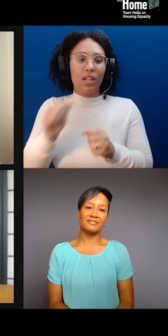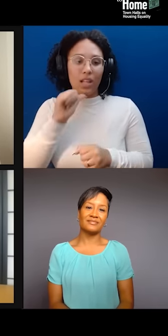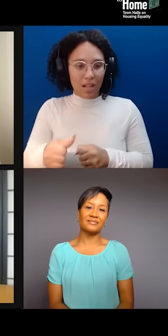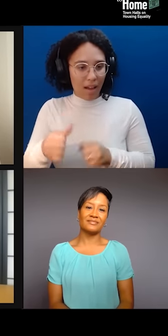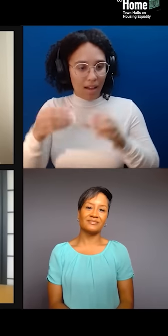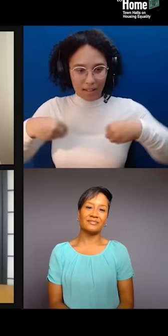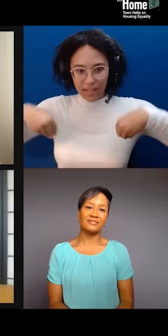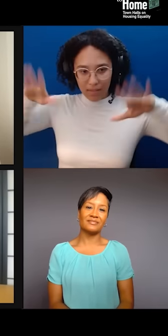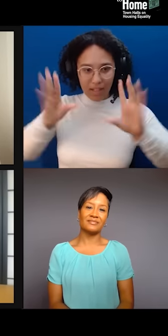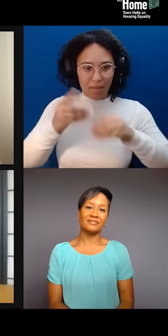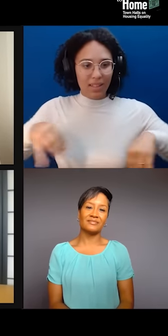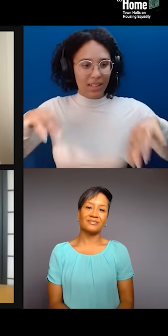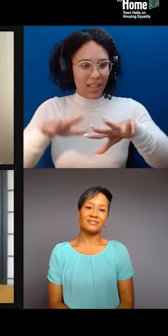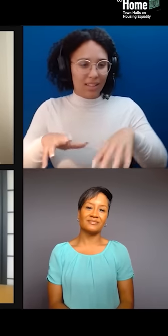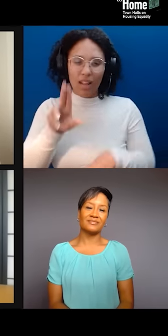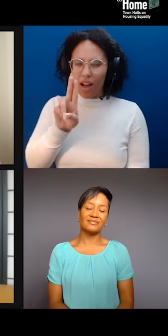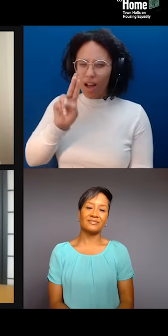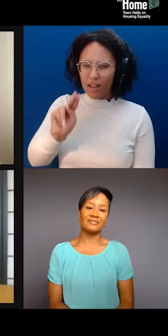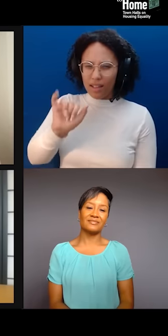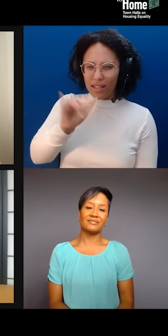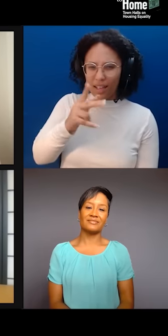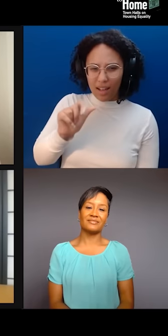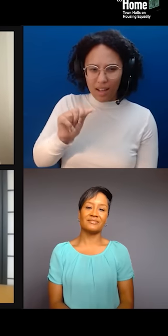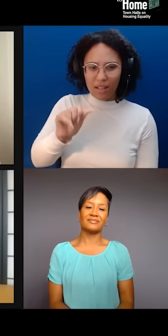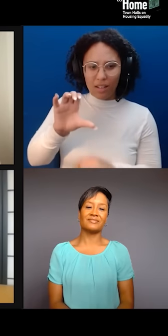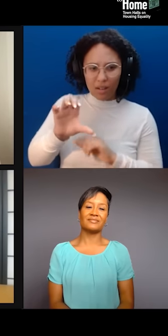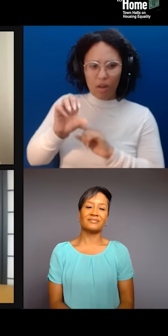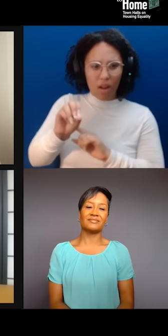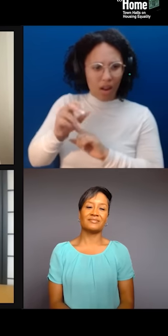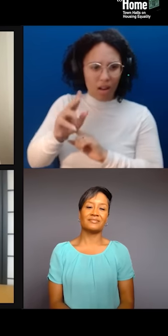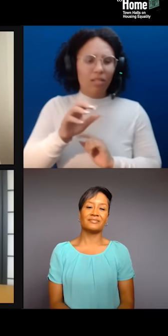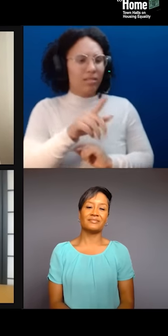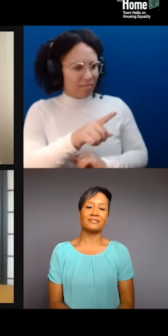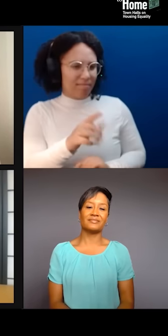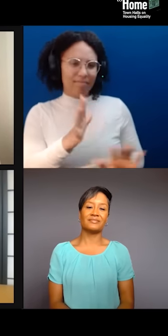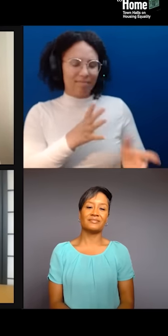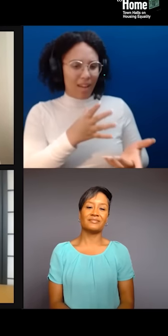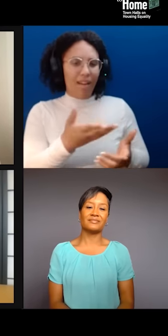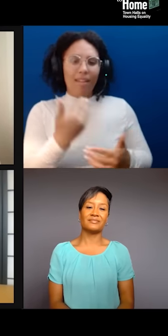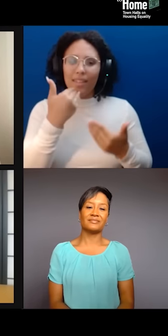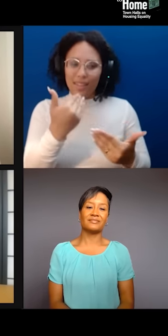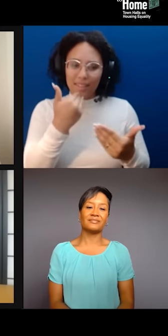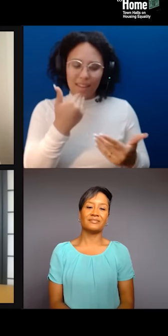You got it. Thank you. And we're very happy to have you with us tonight.